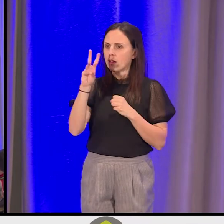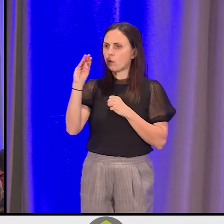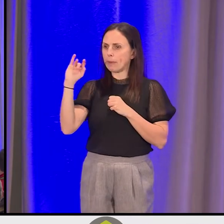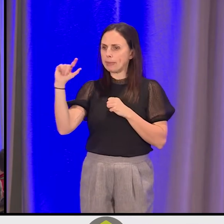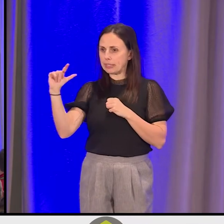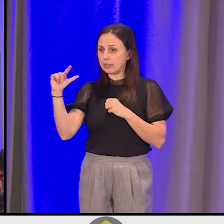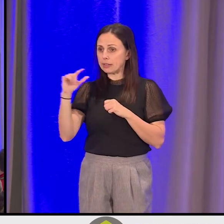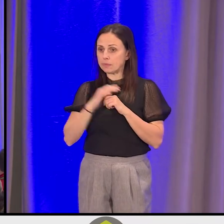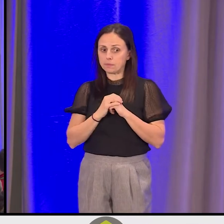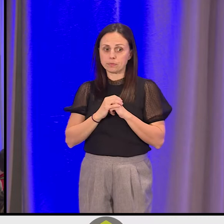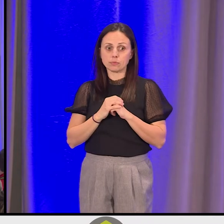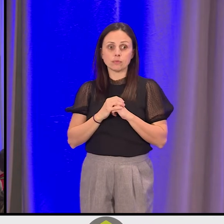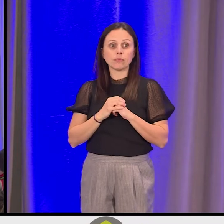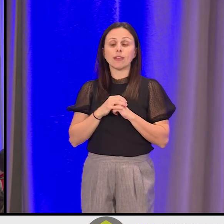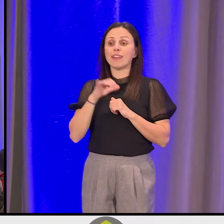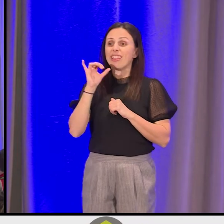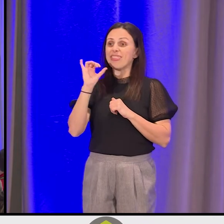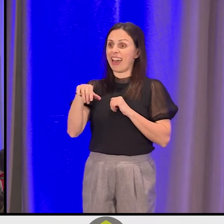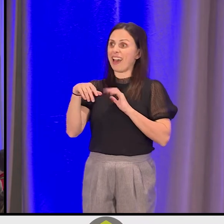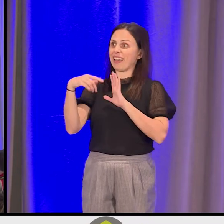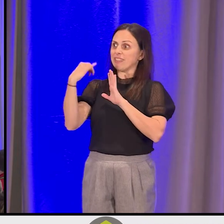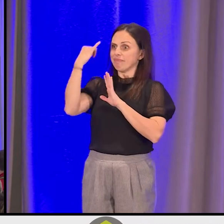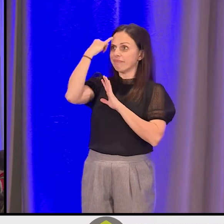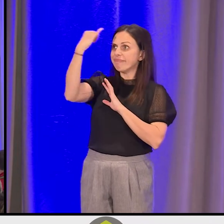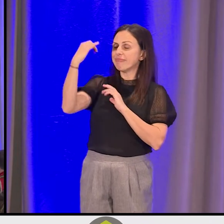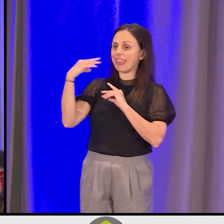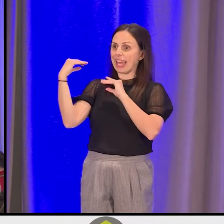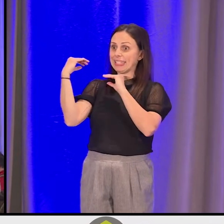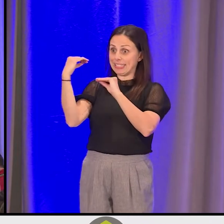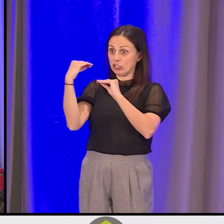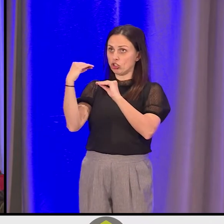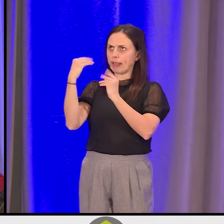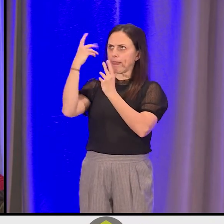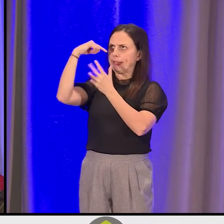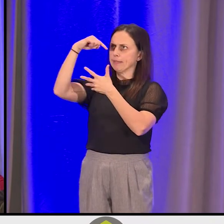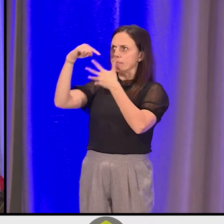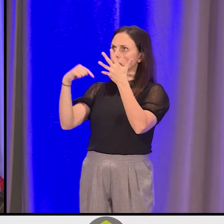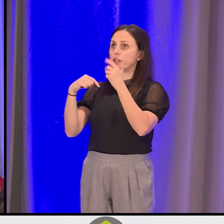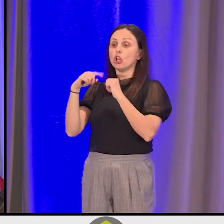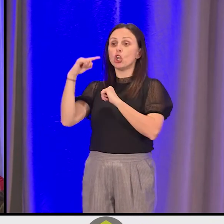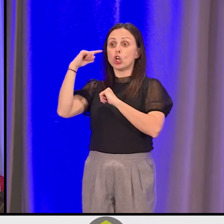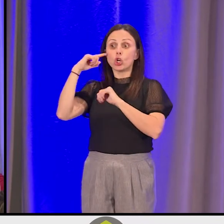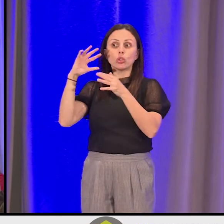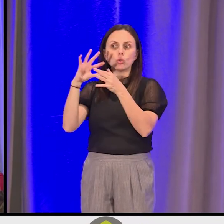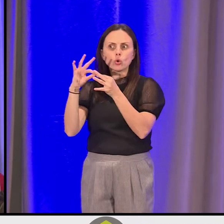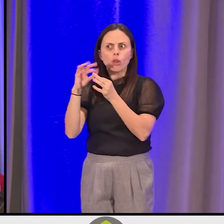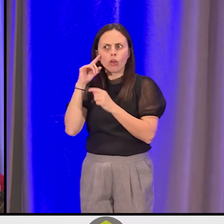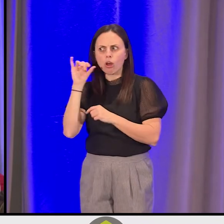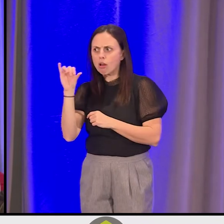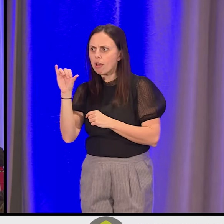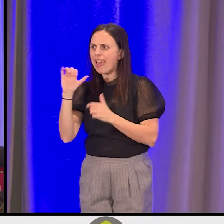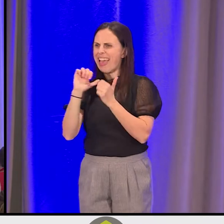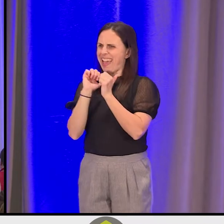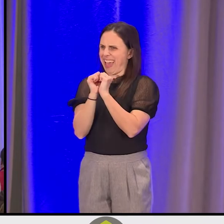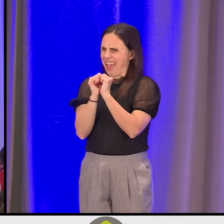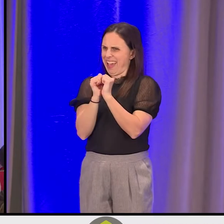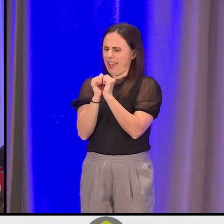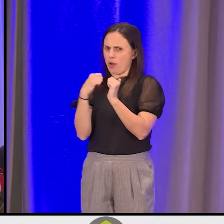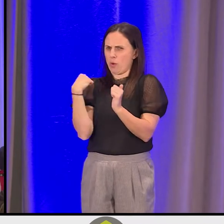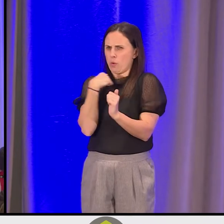And so when we take that principle and that teaching, and we really think about it when we heard that story, we thought, "How is it that we can stop